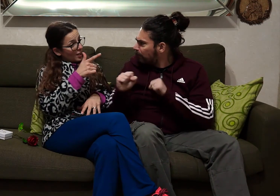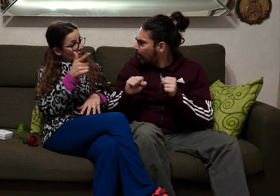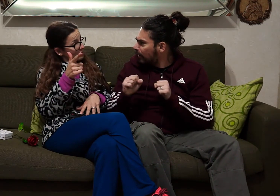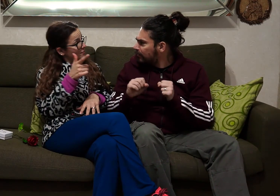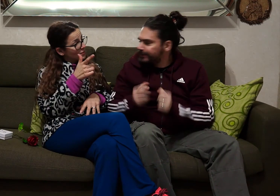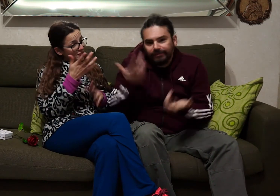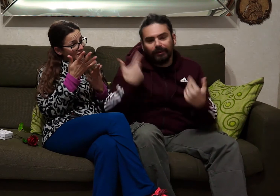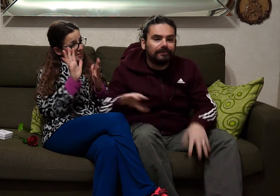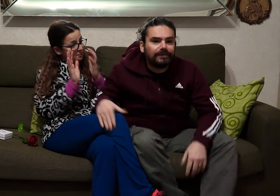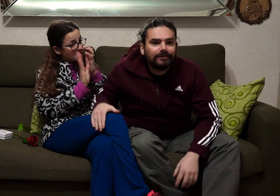popcorn? no, it doesn't matter.